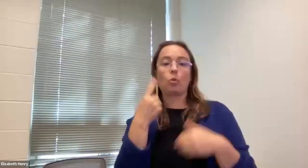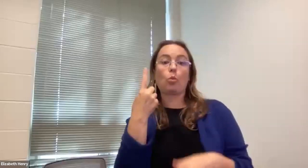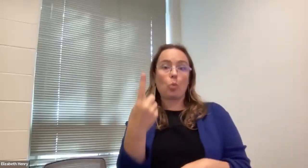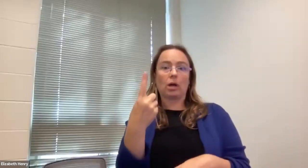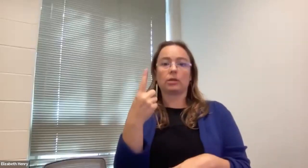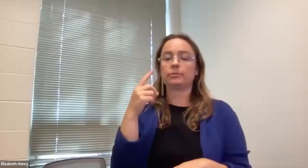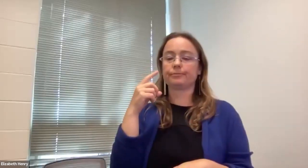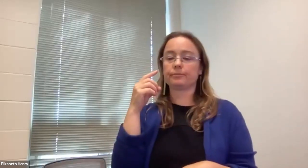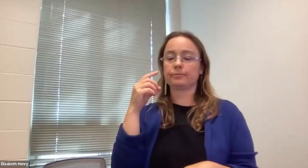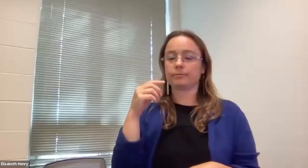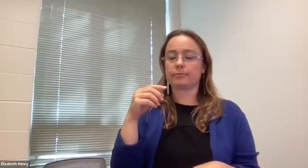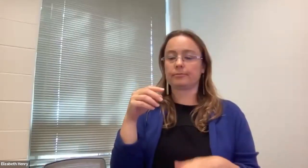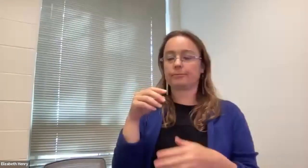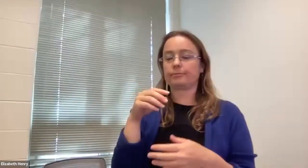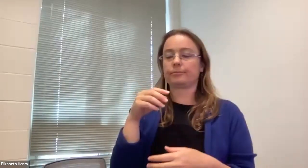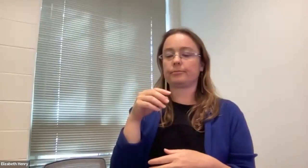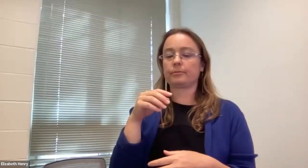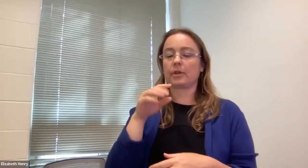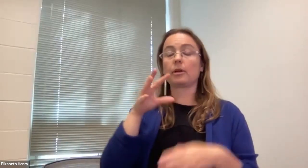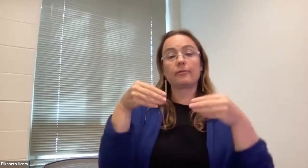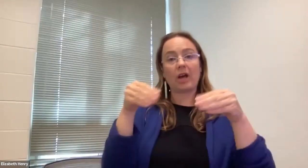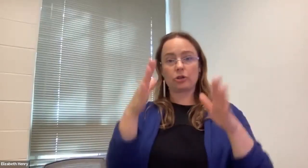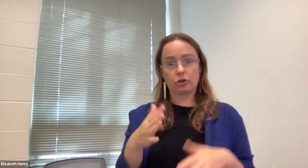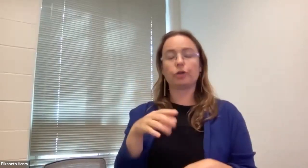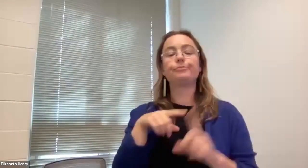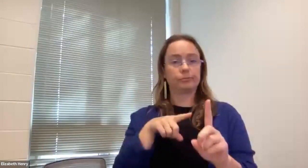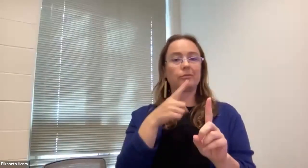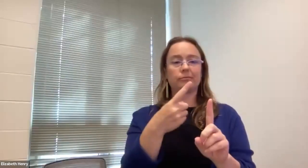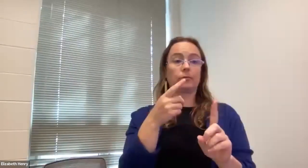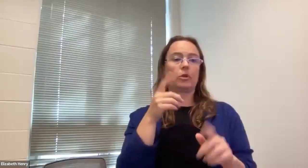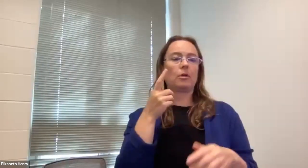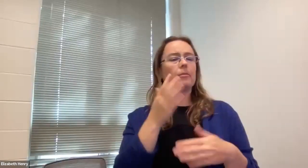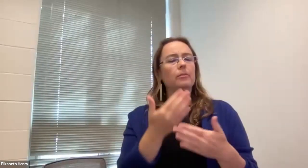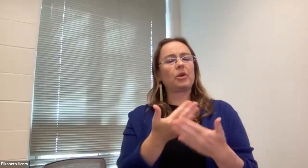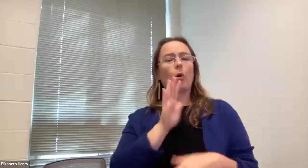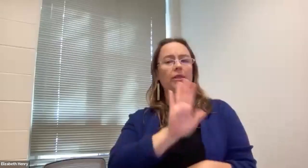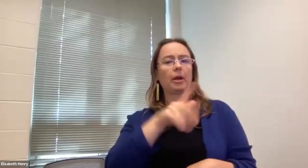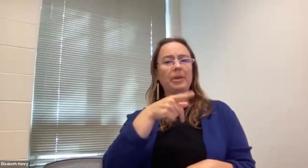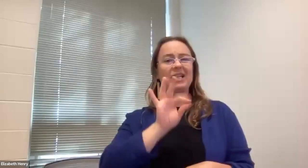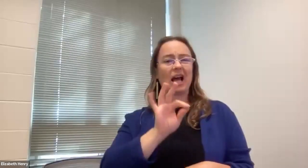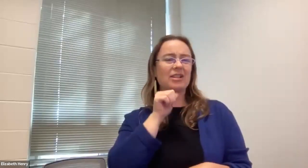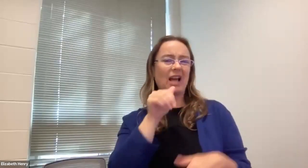Gustavo Navarrete (he/him/él): I recently had one um Gustavo Navarrete (he/him/él): vendor um.